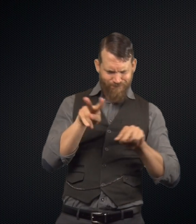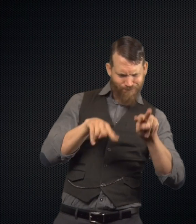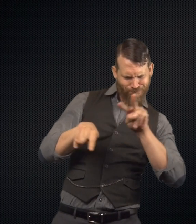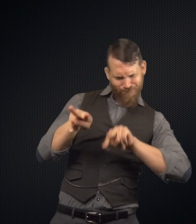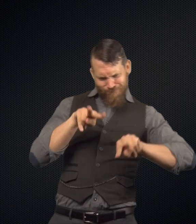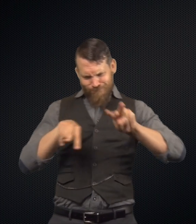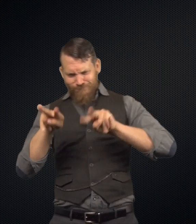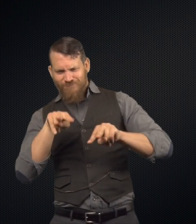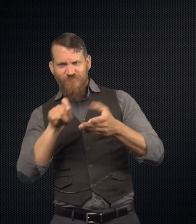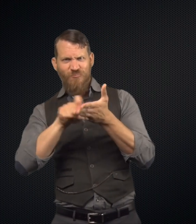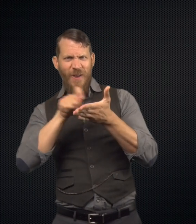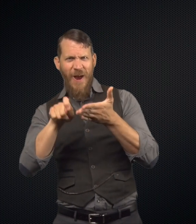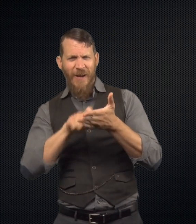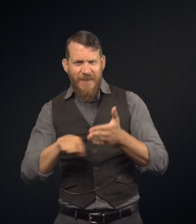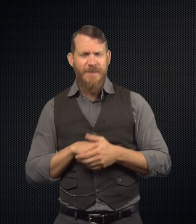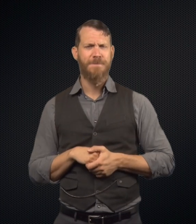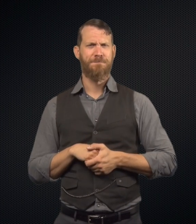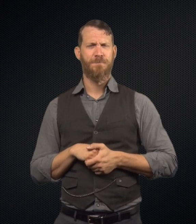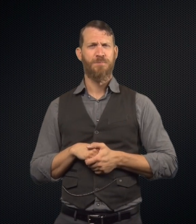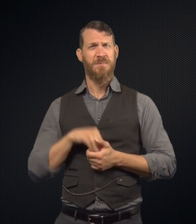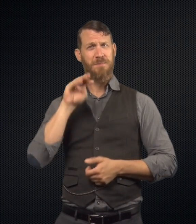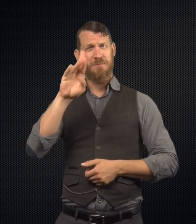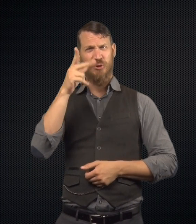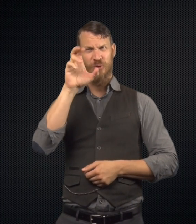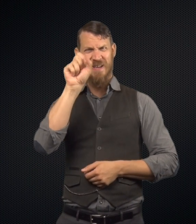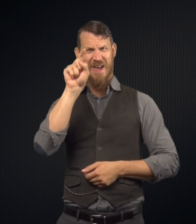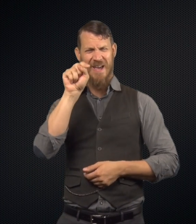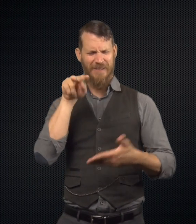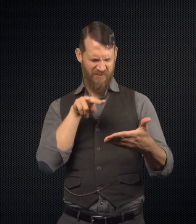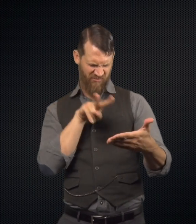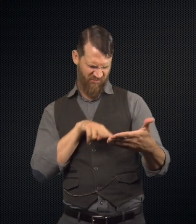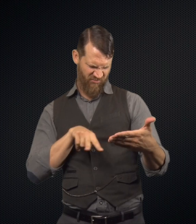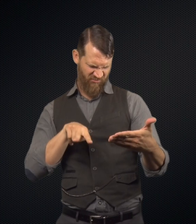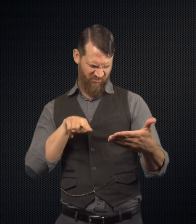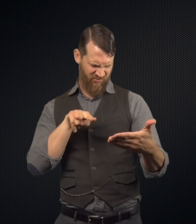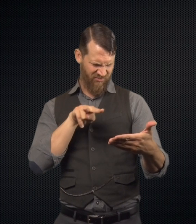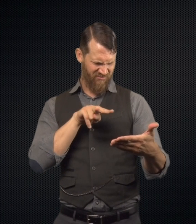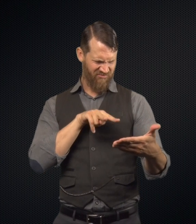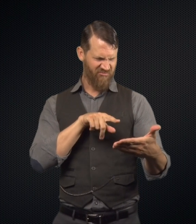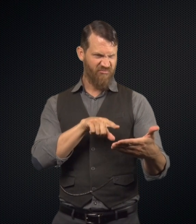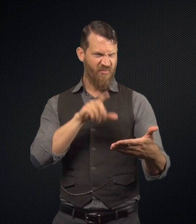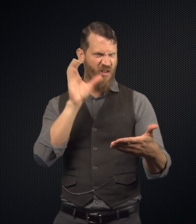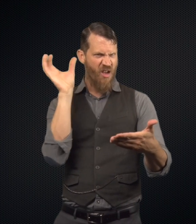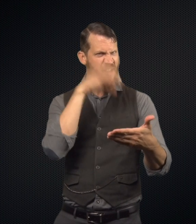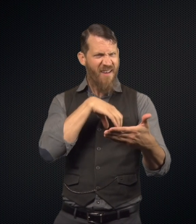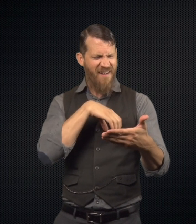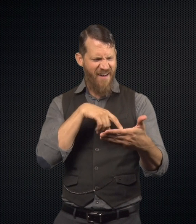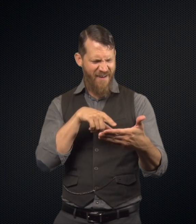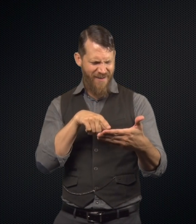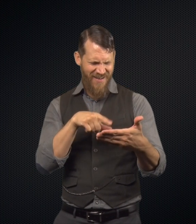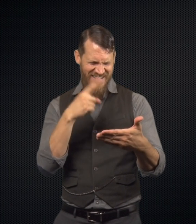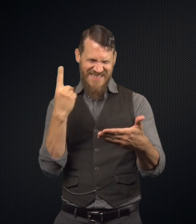who is an expert in handwriting. He'd be able to identify who wrote it a Mr. Guest looks at it and